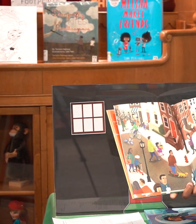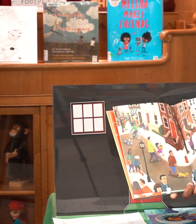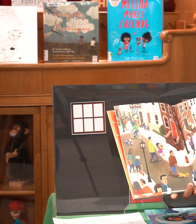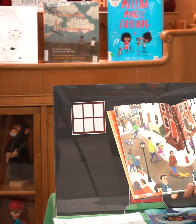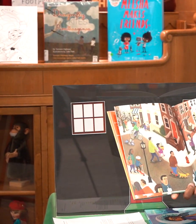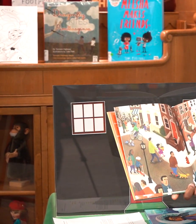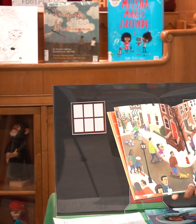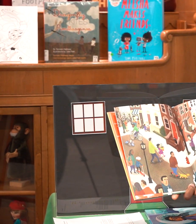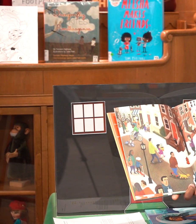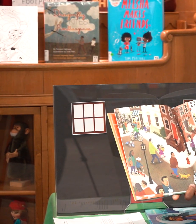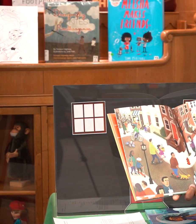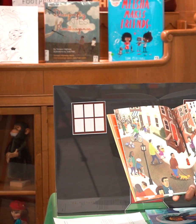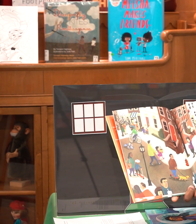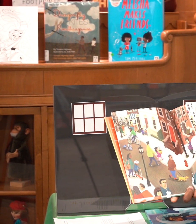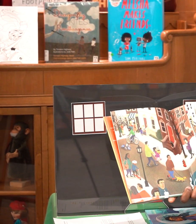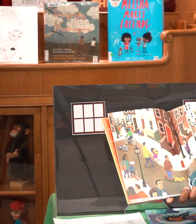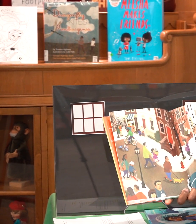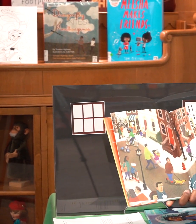everybody who was outside